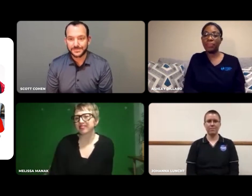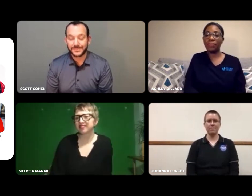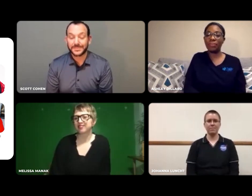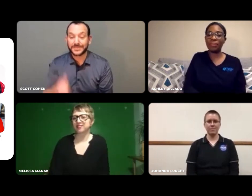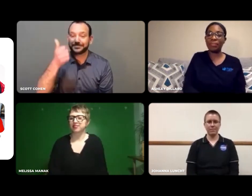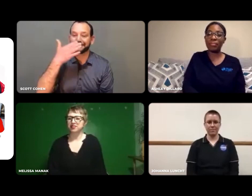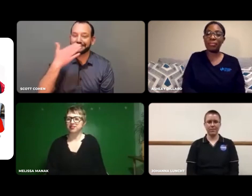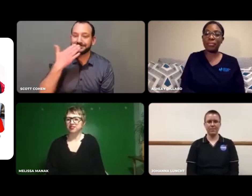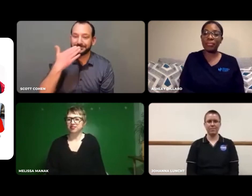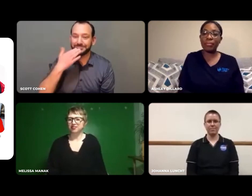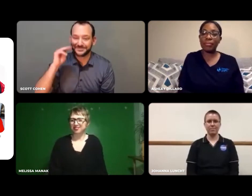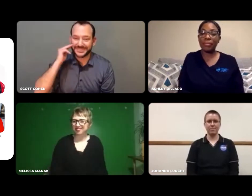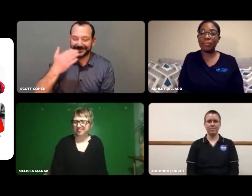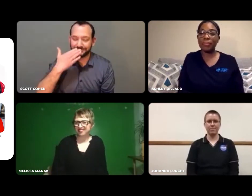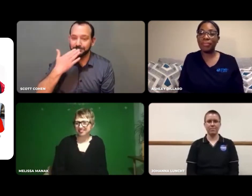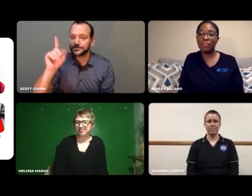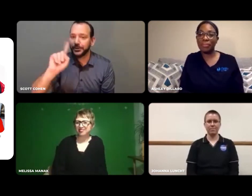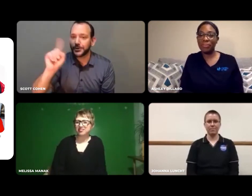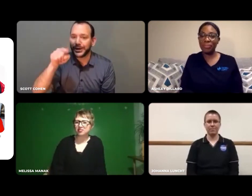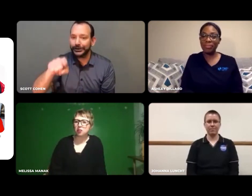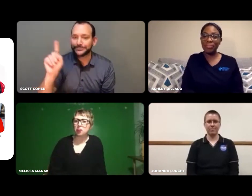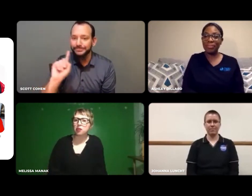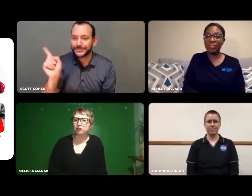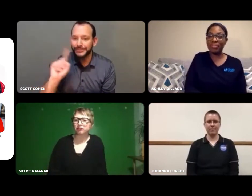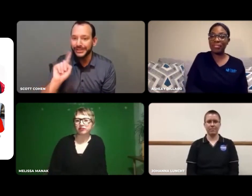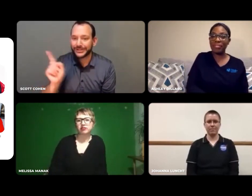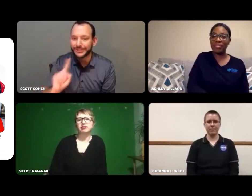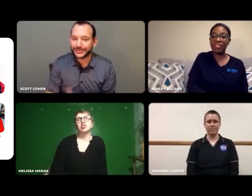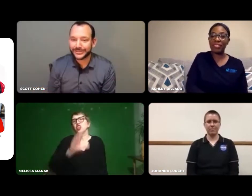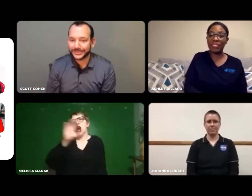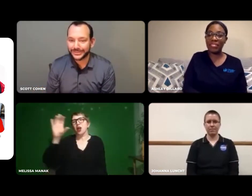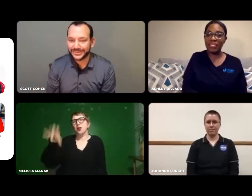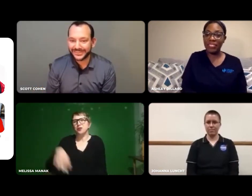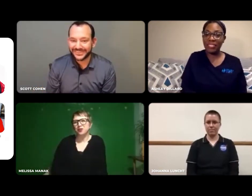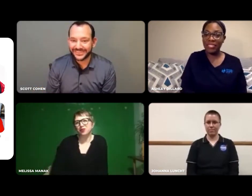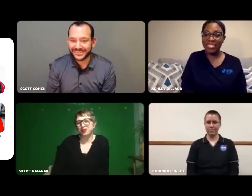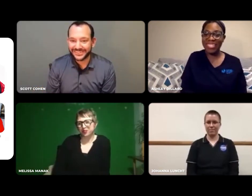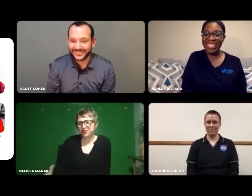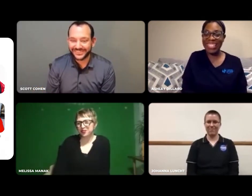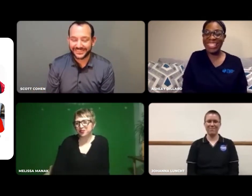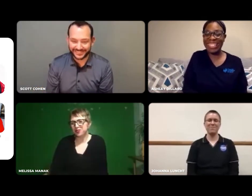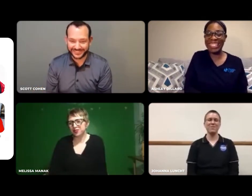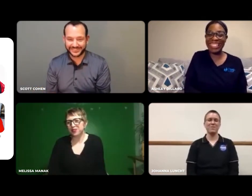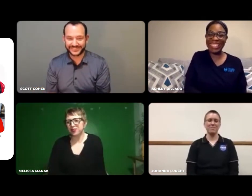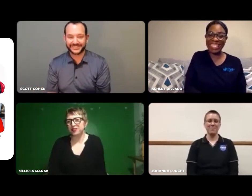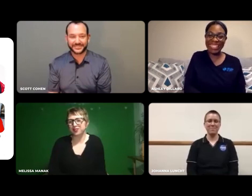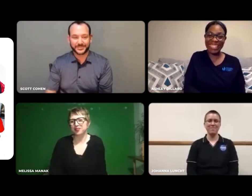Thank you! What area are you in? Chicago!